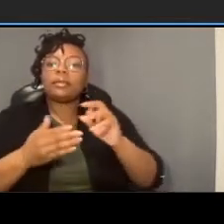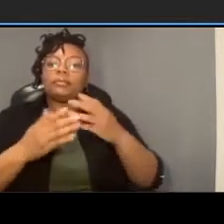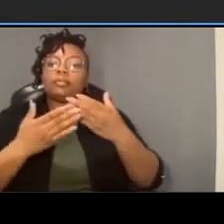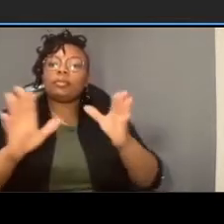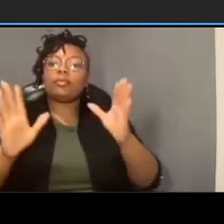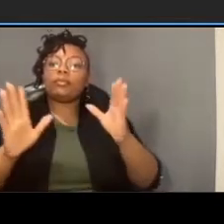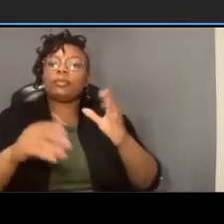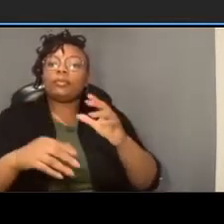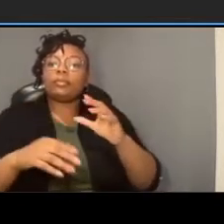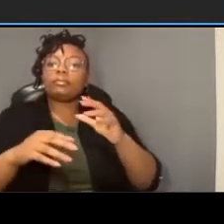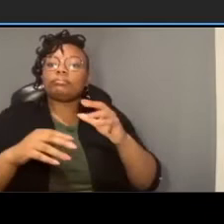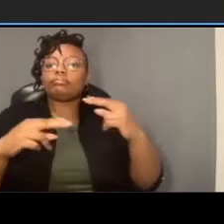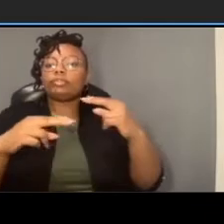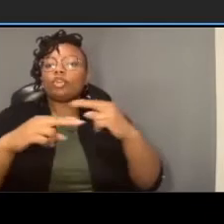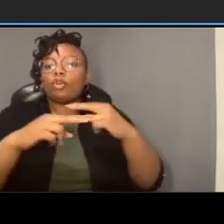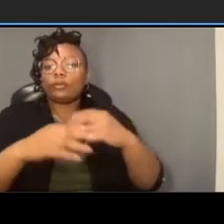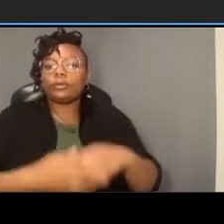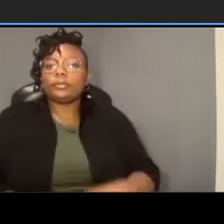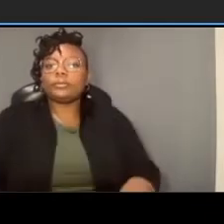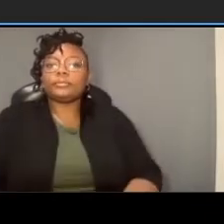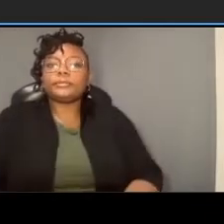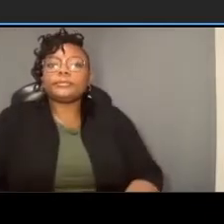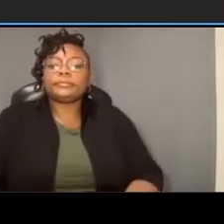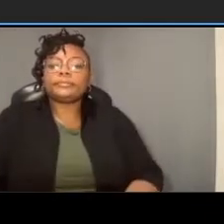i'm going to go ahead and move into concept plan one